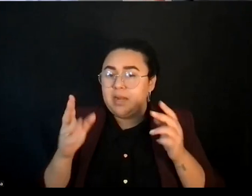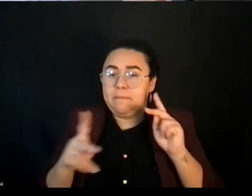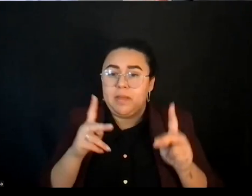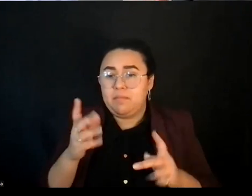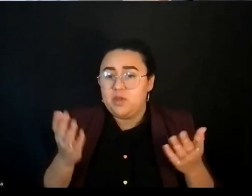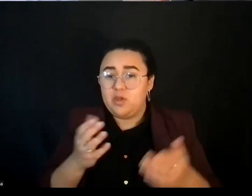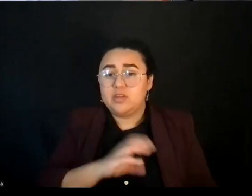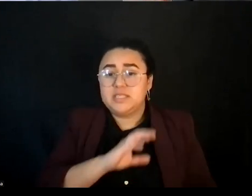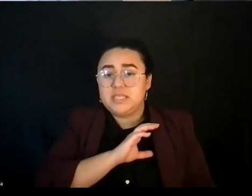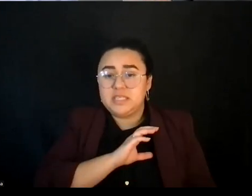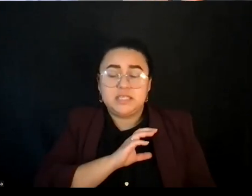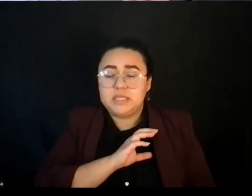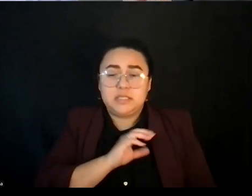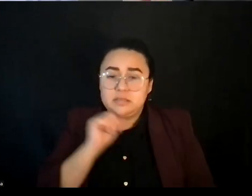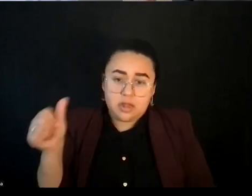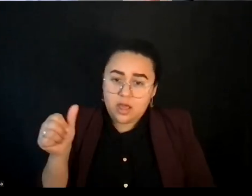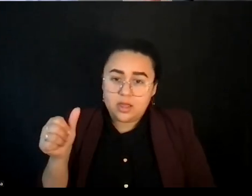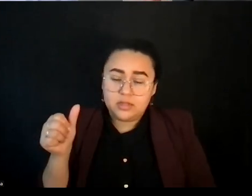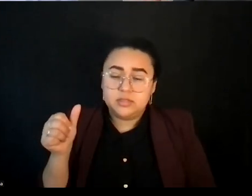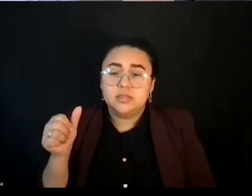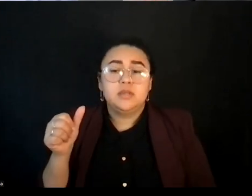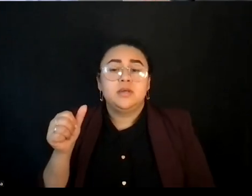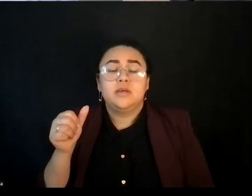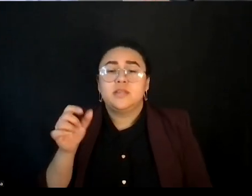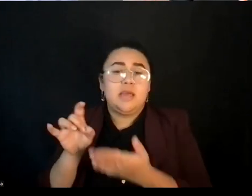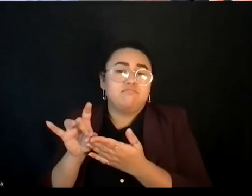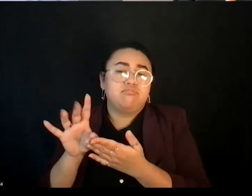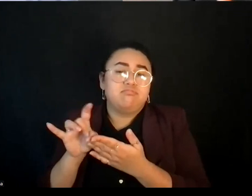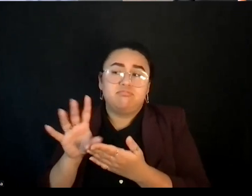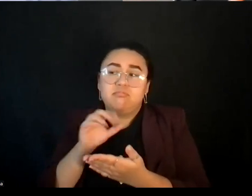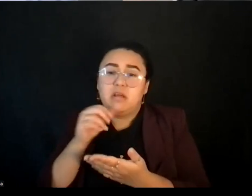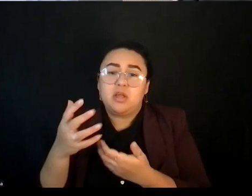their families were frozen out of so much of the aid at the beginning. So it revealed all of these divisions.